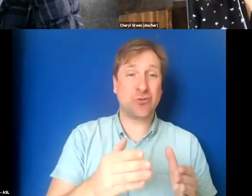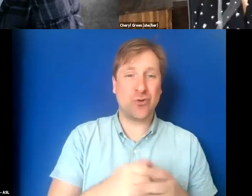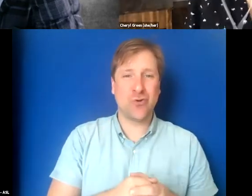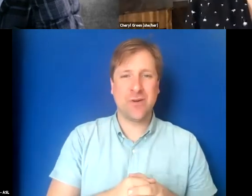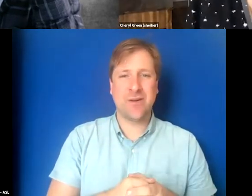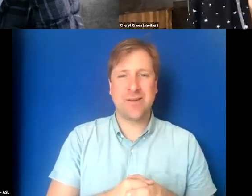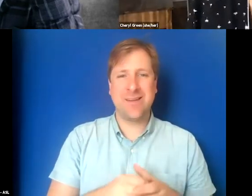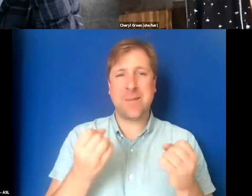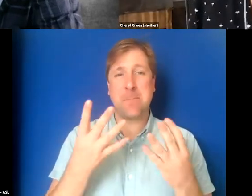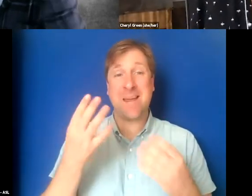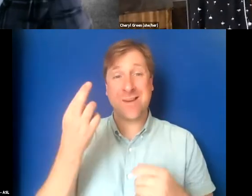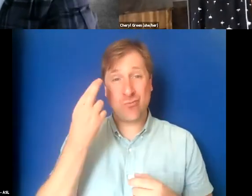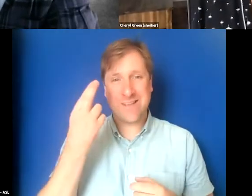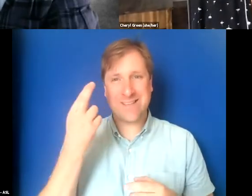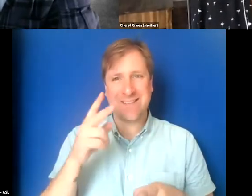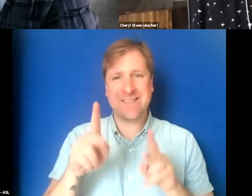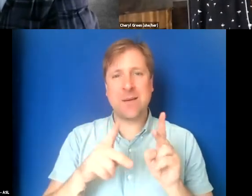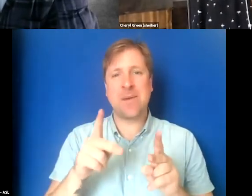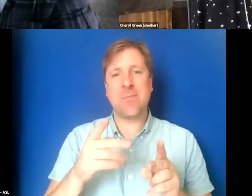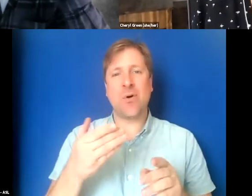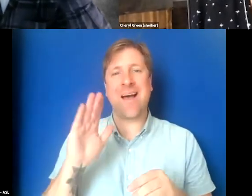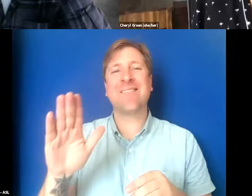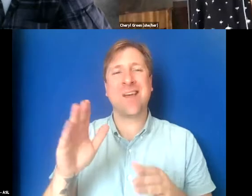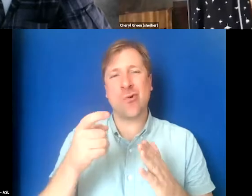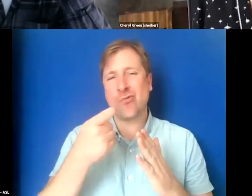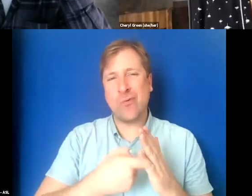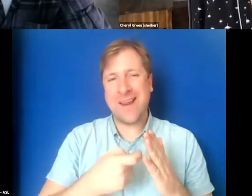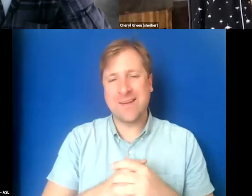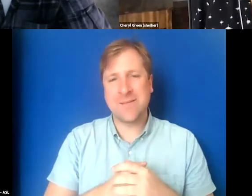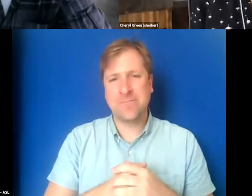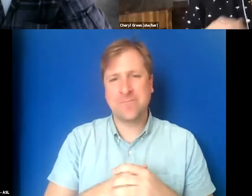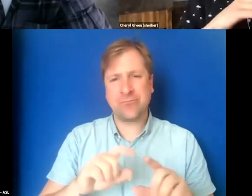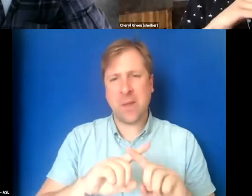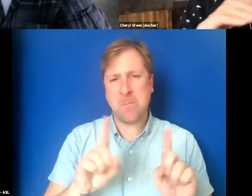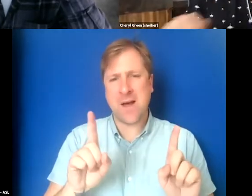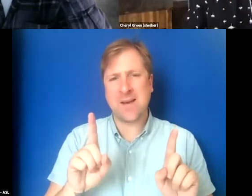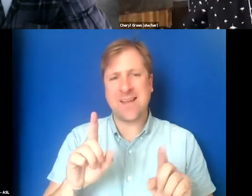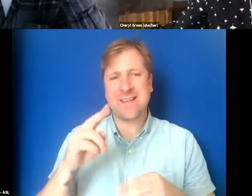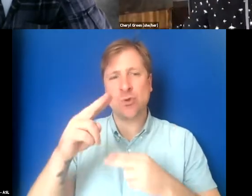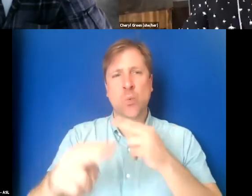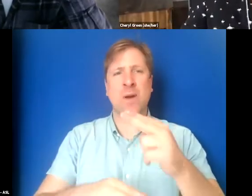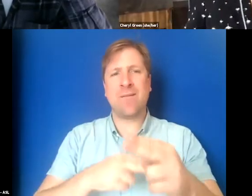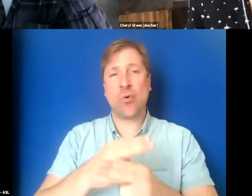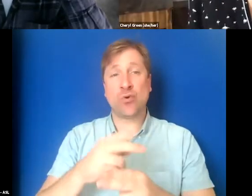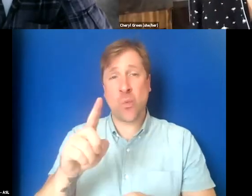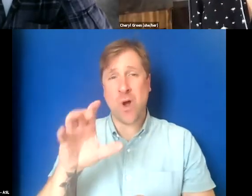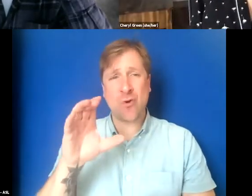There are a lot of reasons that people have the rates they have, but it is just universal, 100% across the board that these